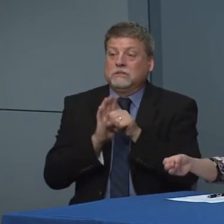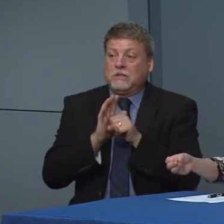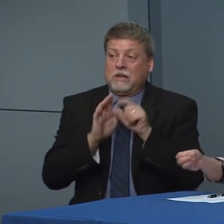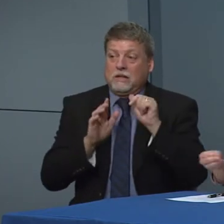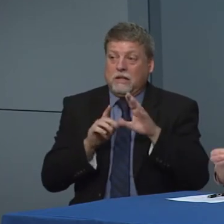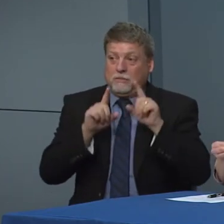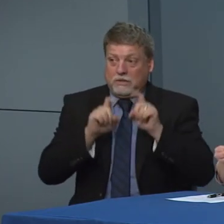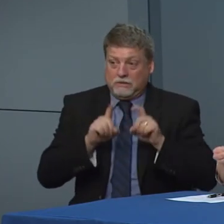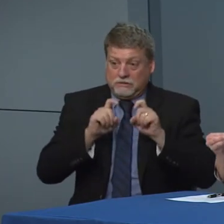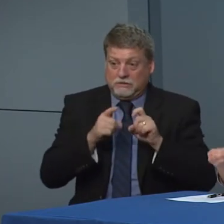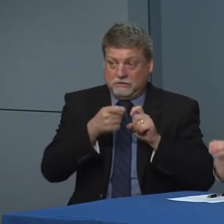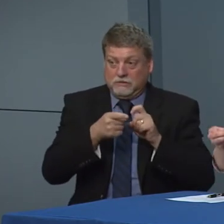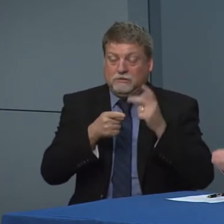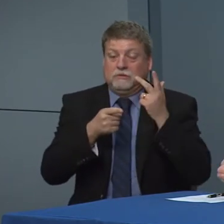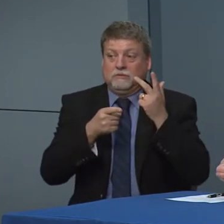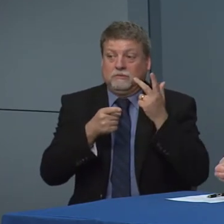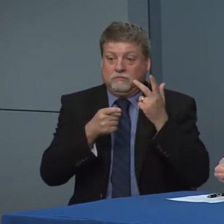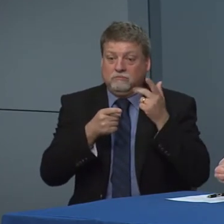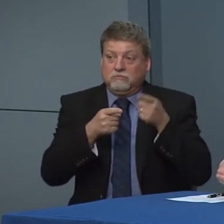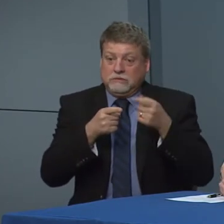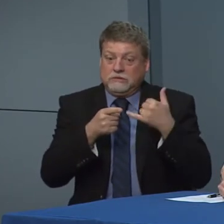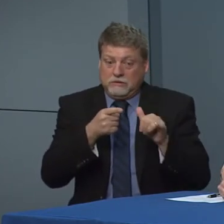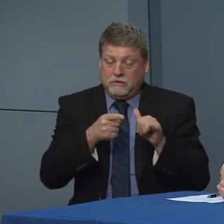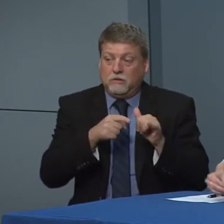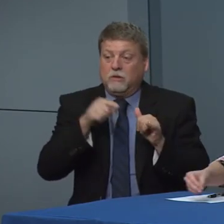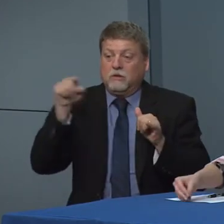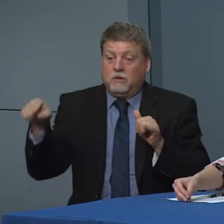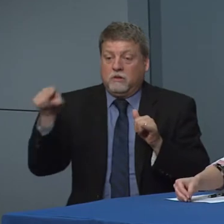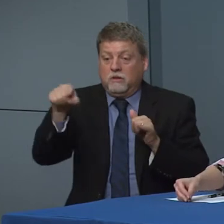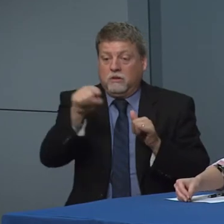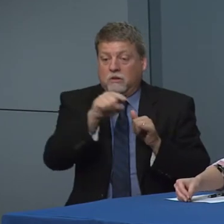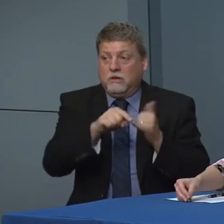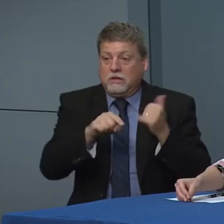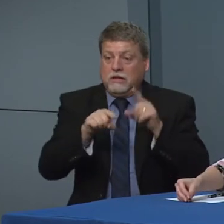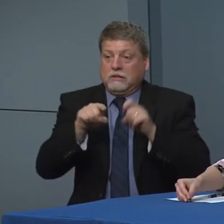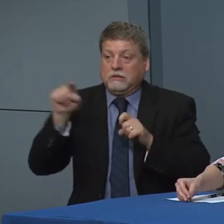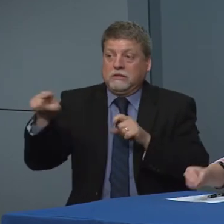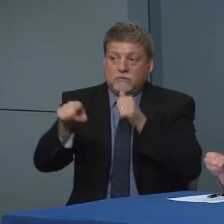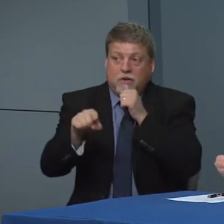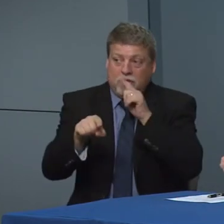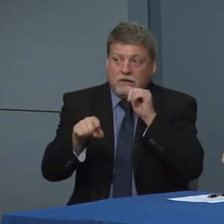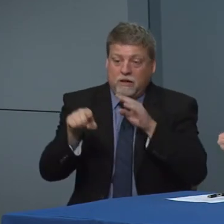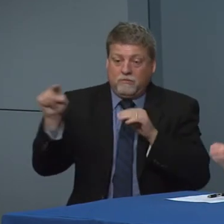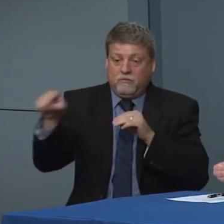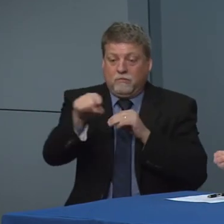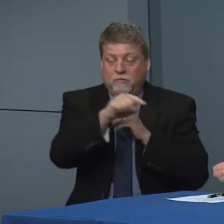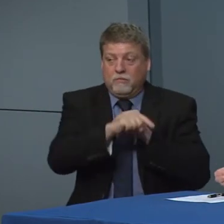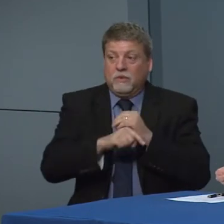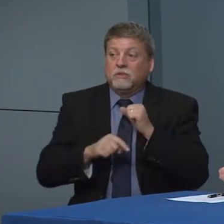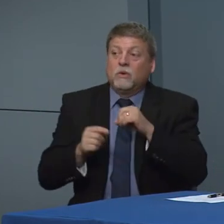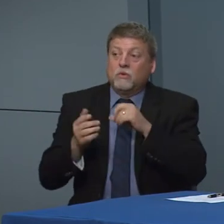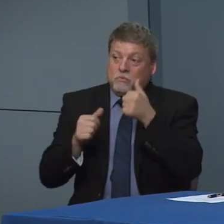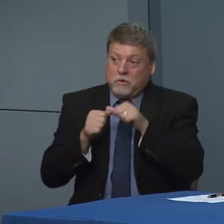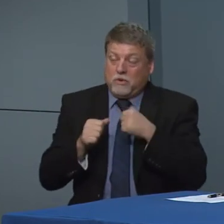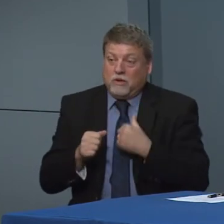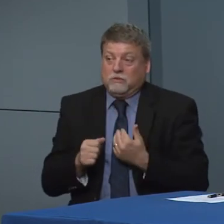to be changes and so something that might have been true on Monday it no longer to today on Friday so today on Friday.